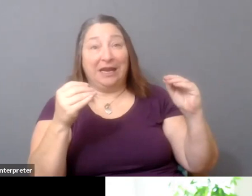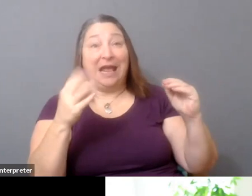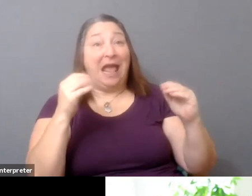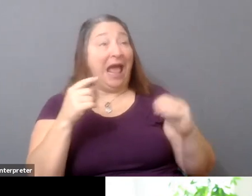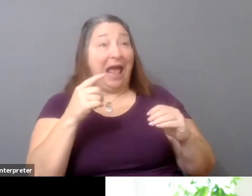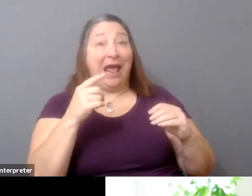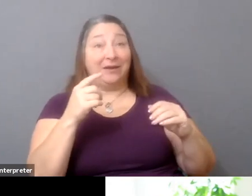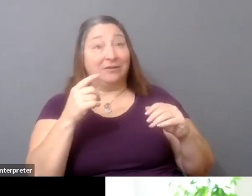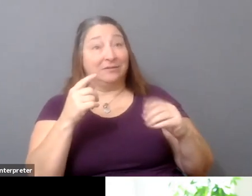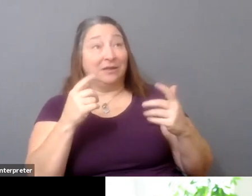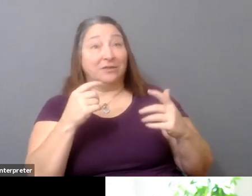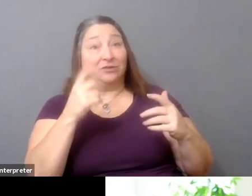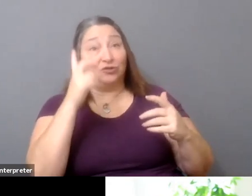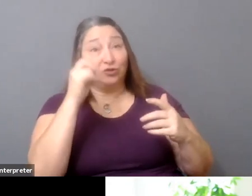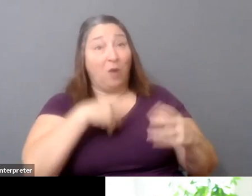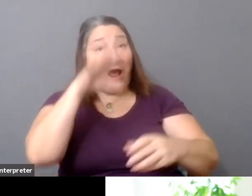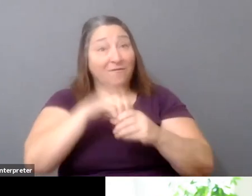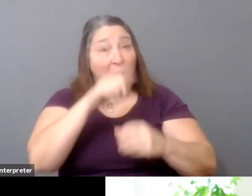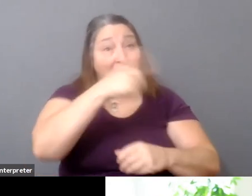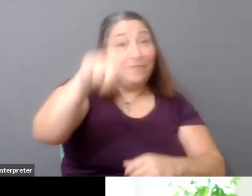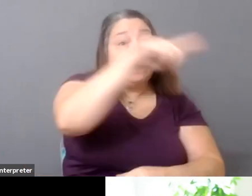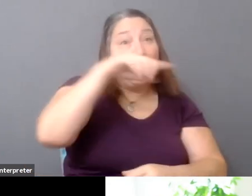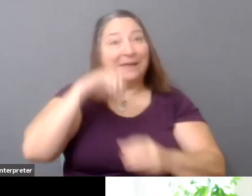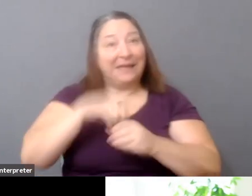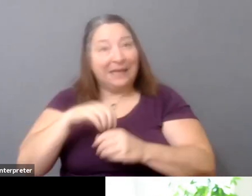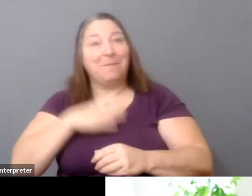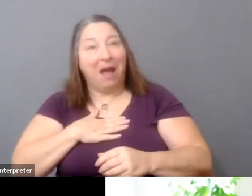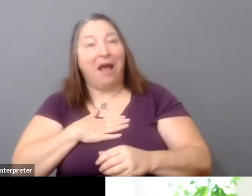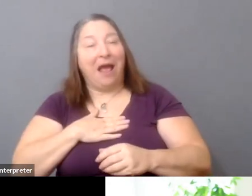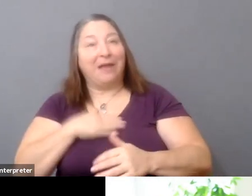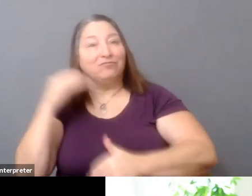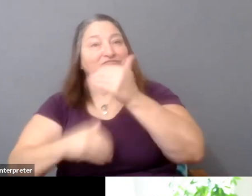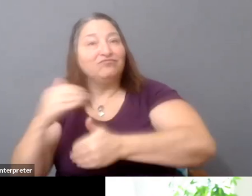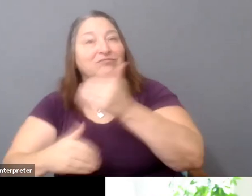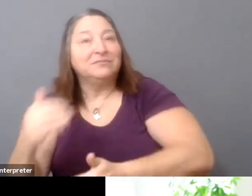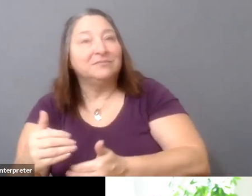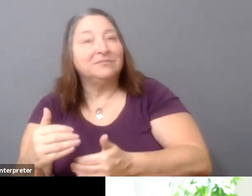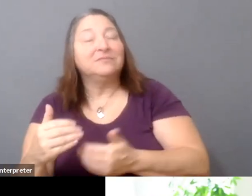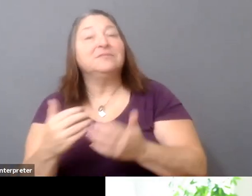You know, that might be a suboptimal process, you know, creatively.